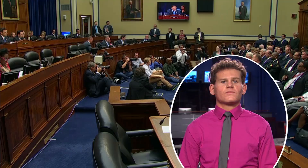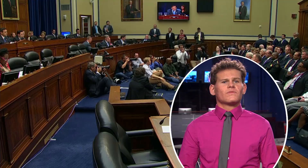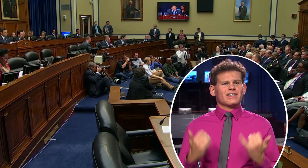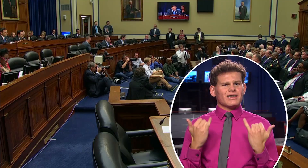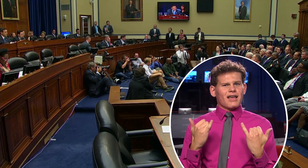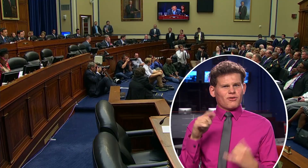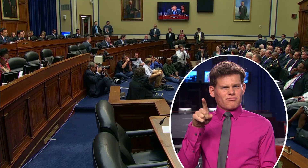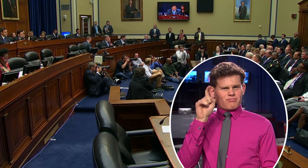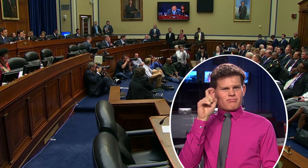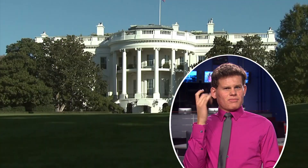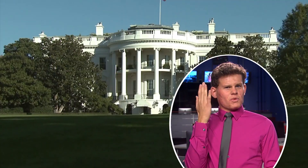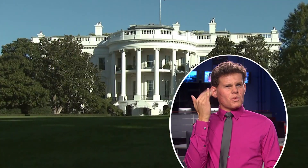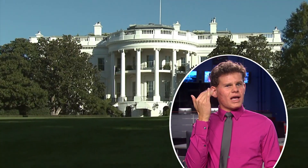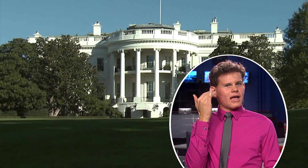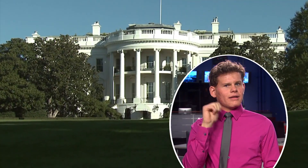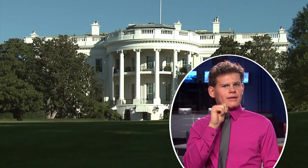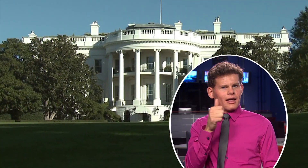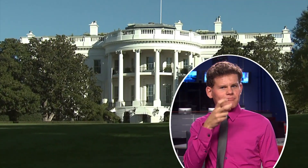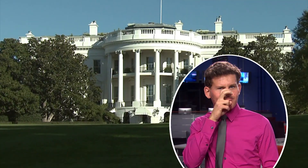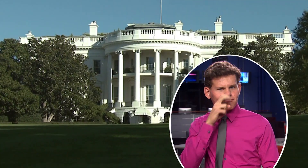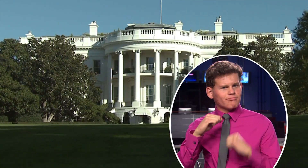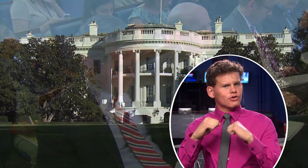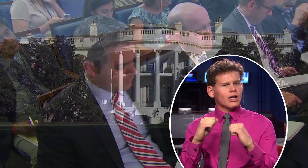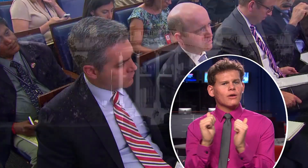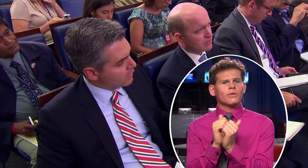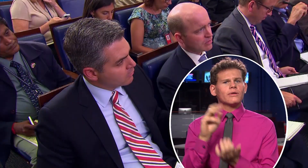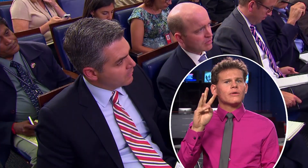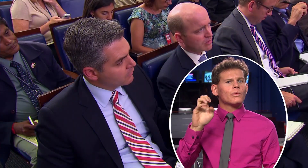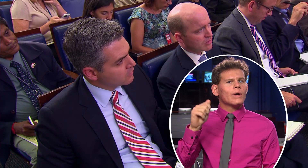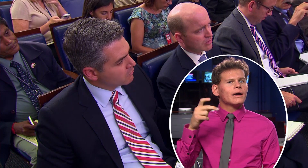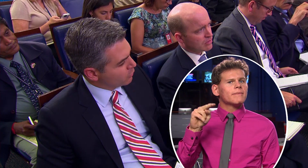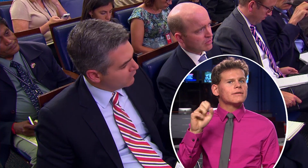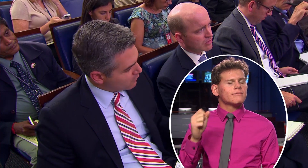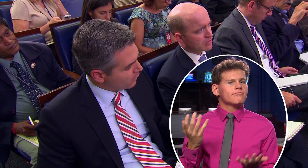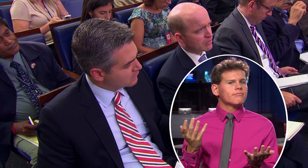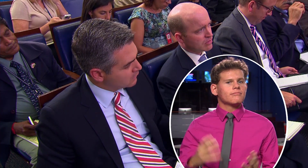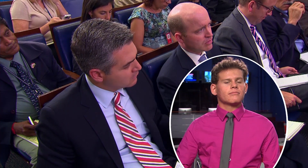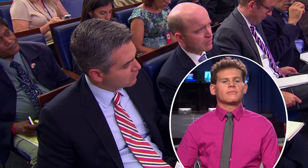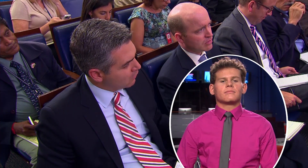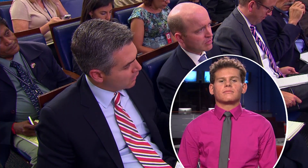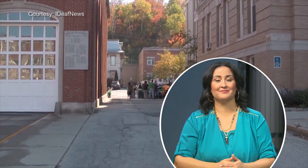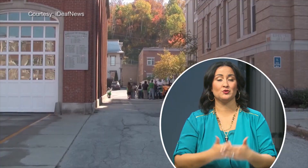Now, some are questioning why lethal force was not used.